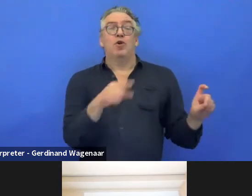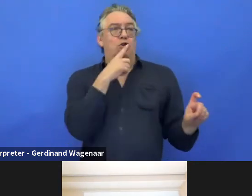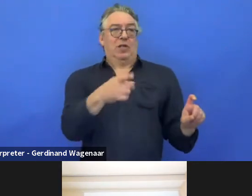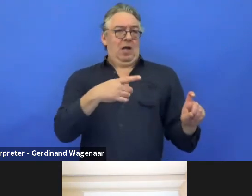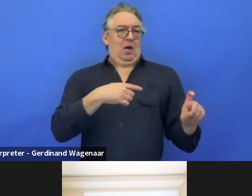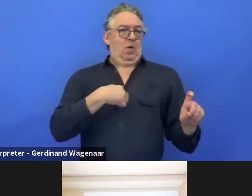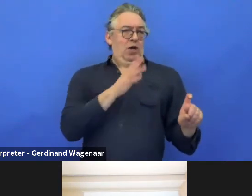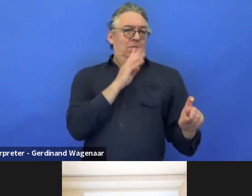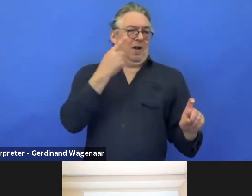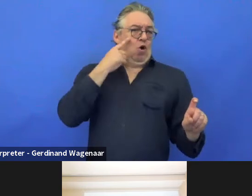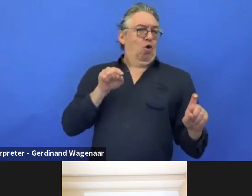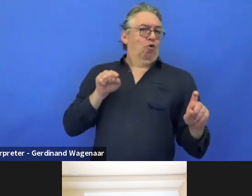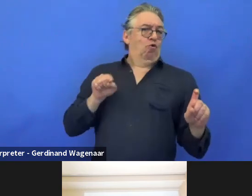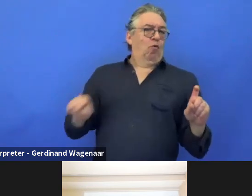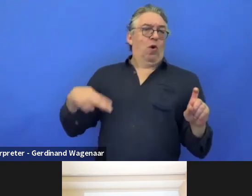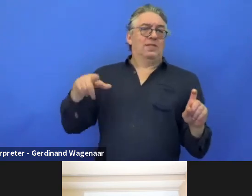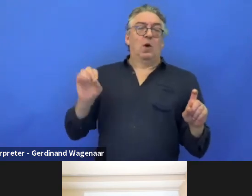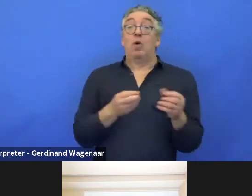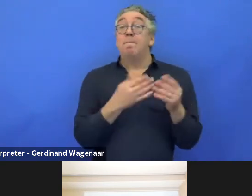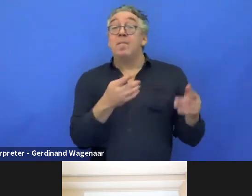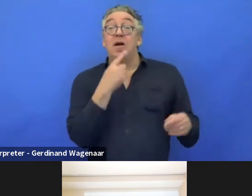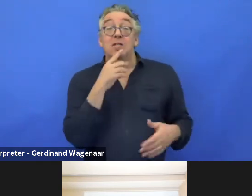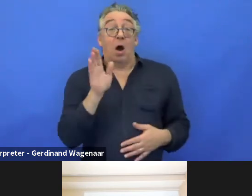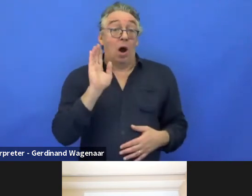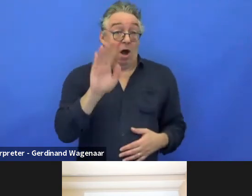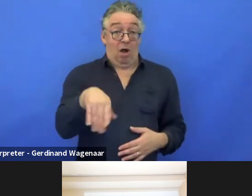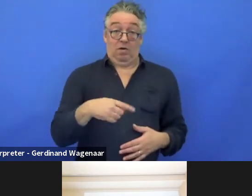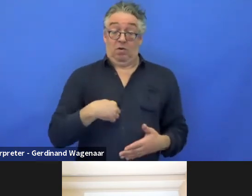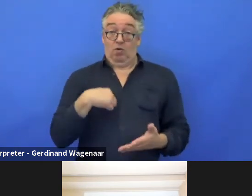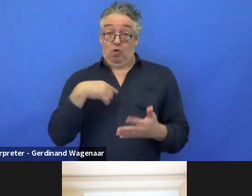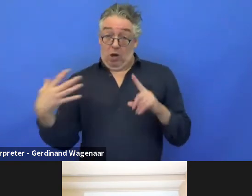They would say easily, oh, those results have been approved